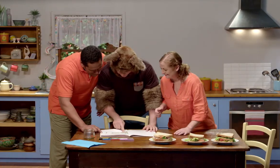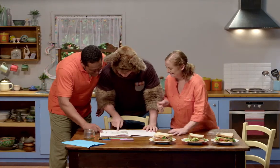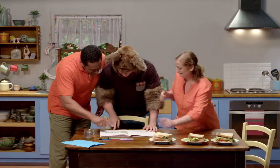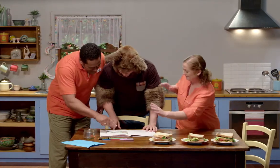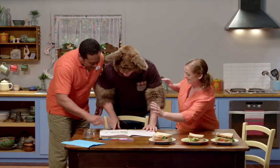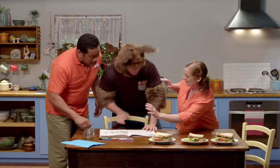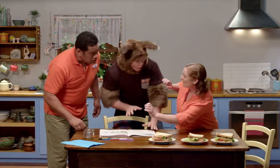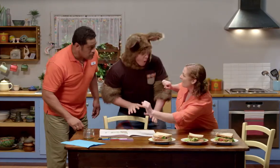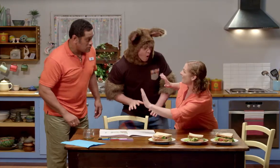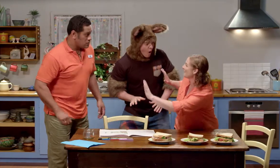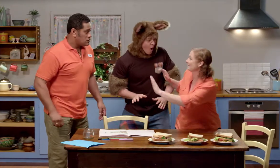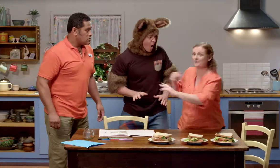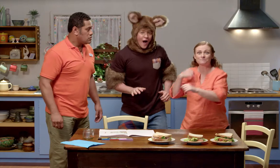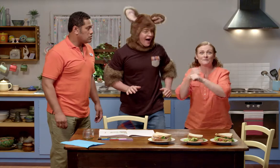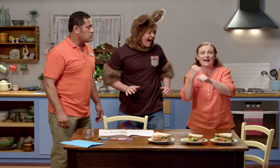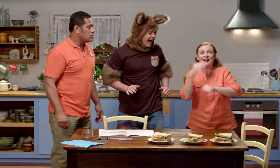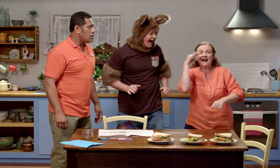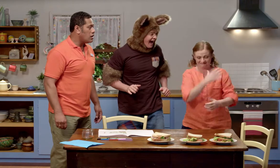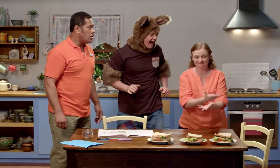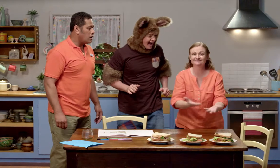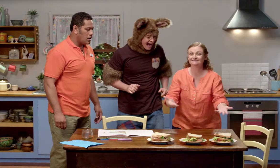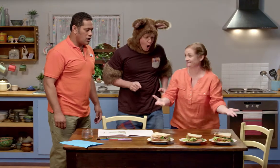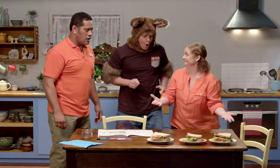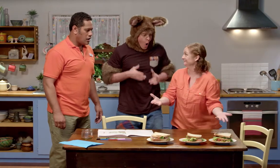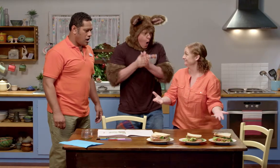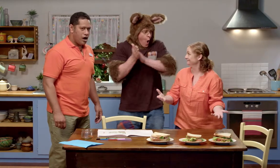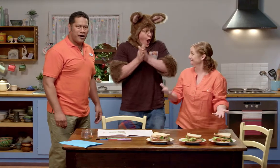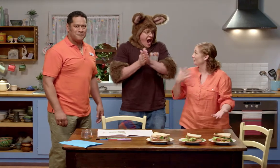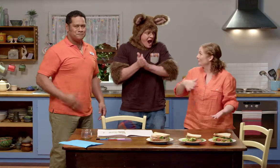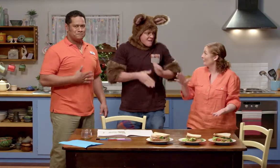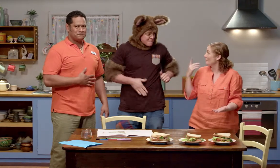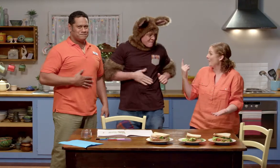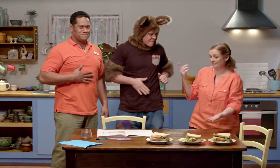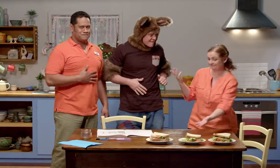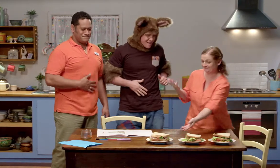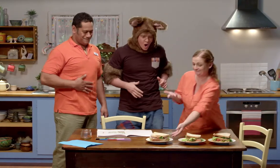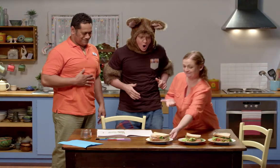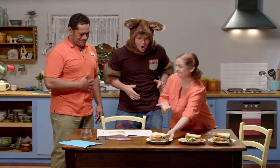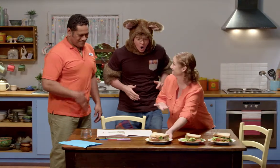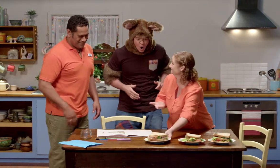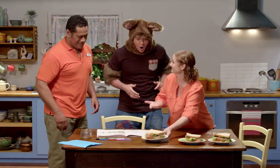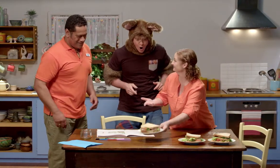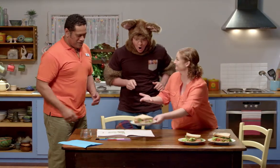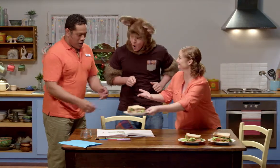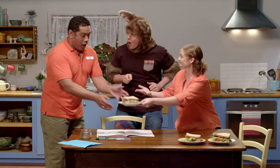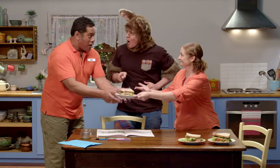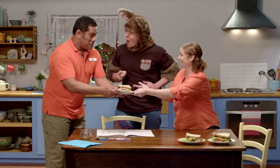Hold on, hold on. I've just finished making lunch. Would you like some?